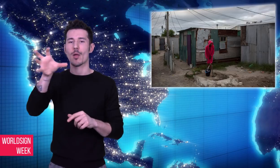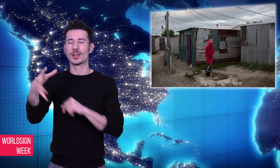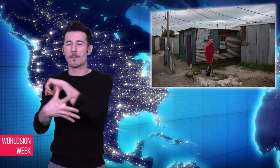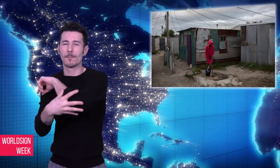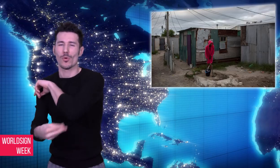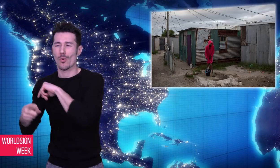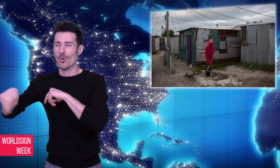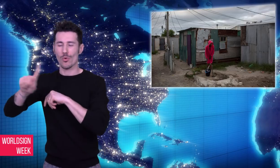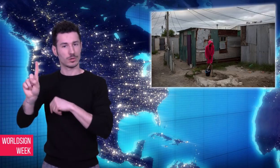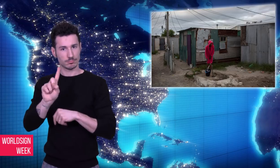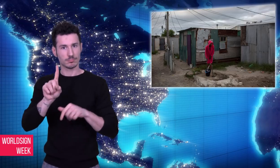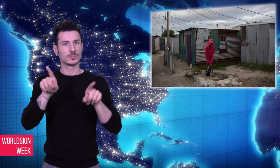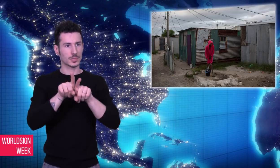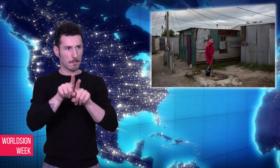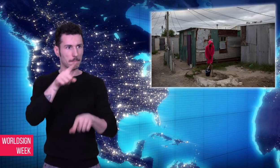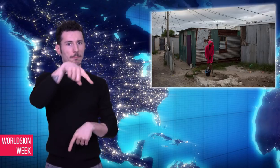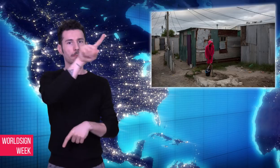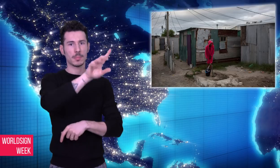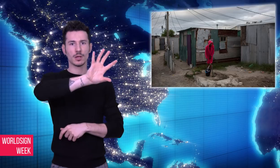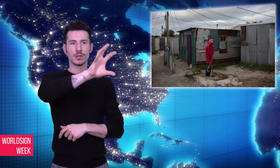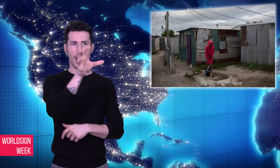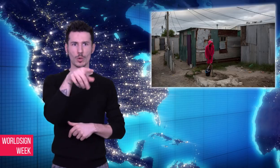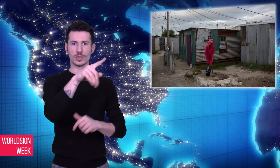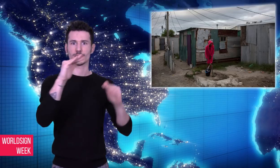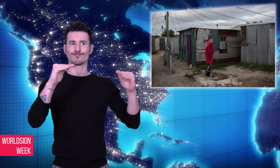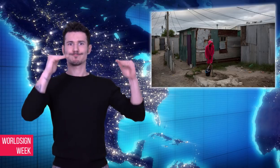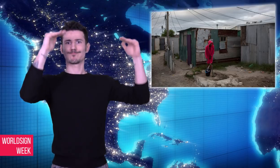water for health and political